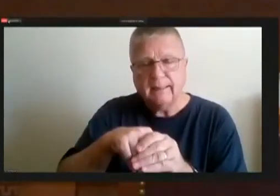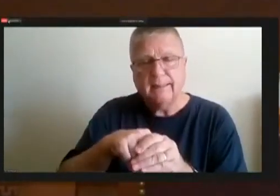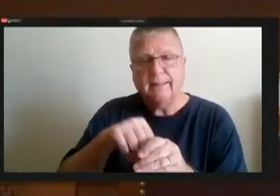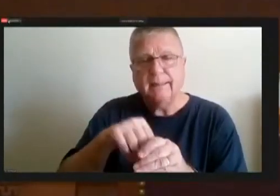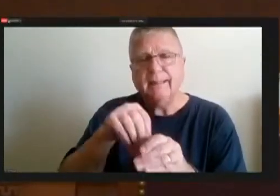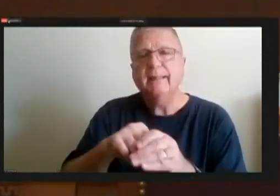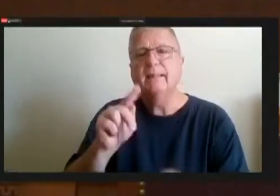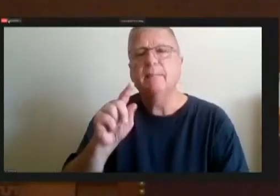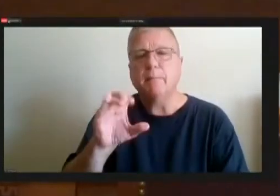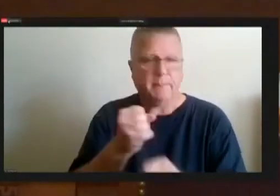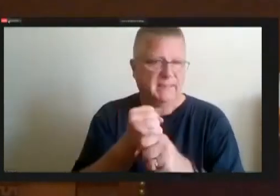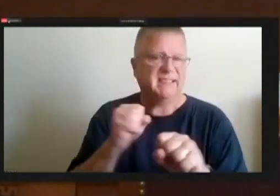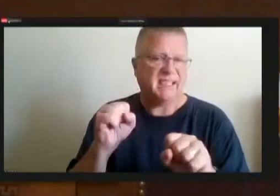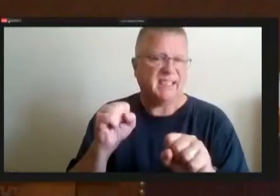So, I am.